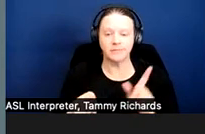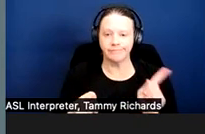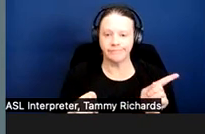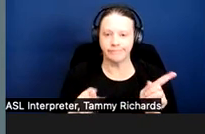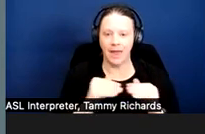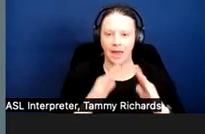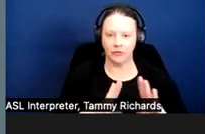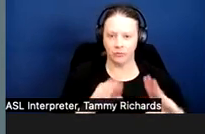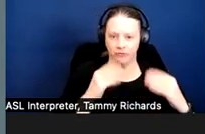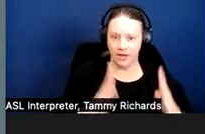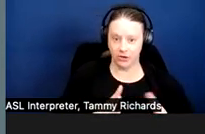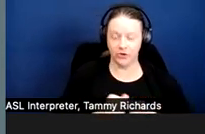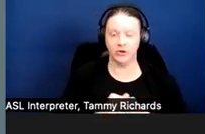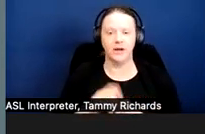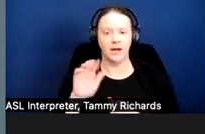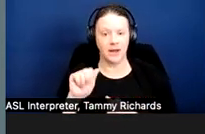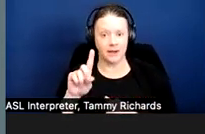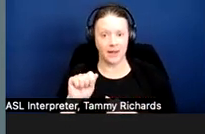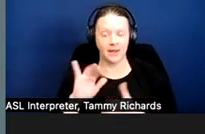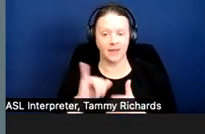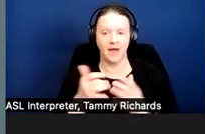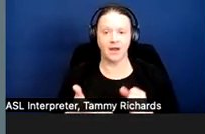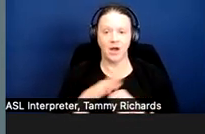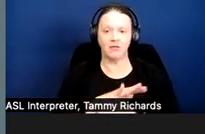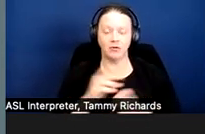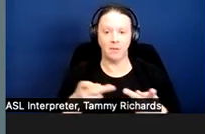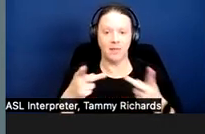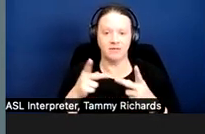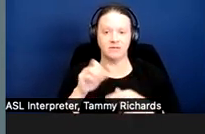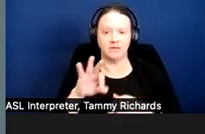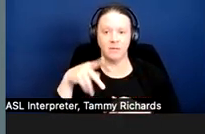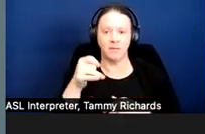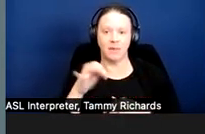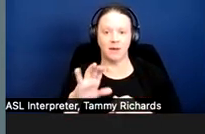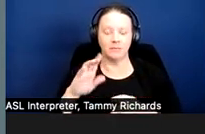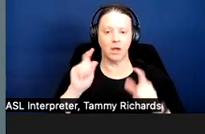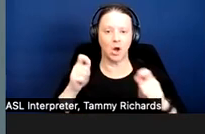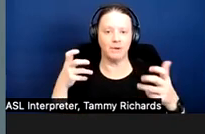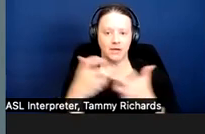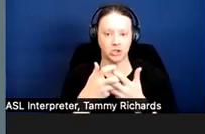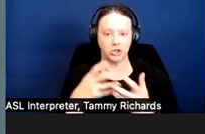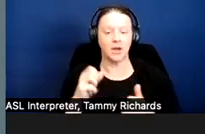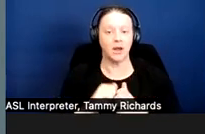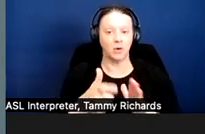The ADA covers places of public accommodation and requires that accommodations be made,